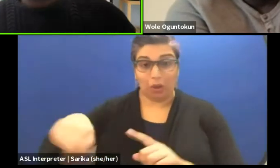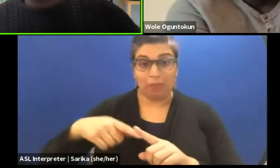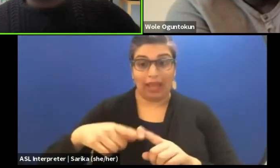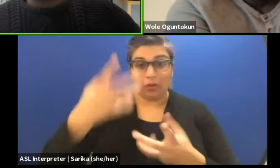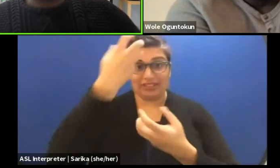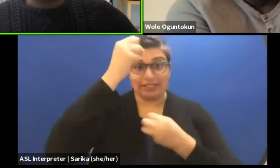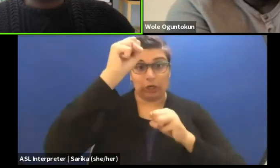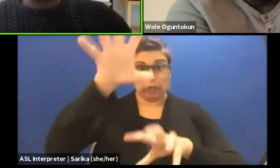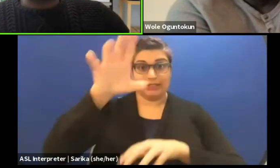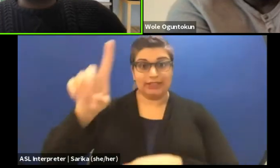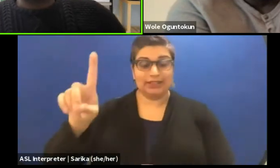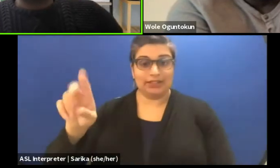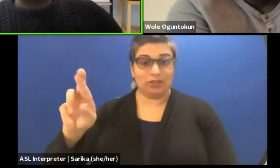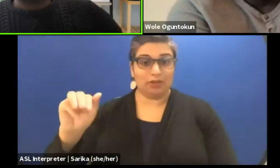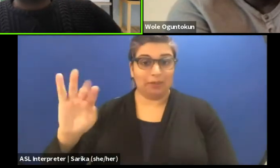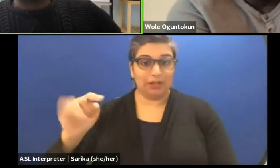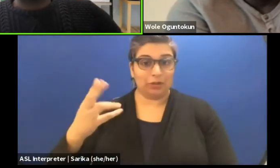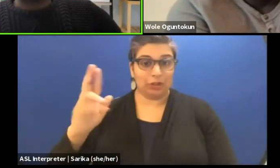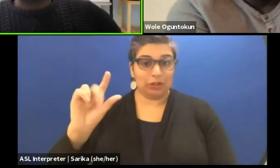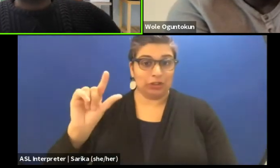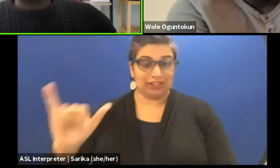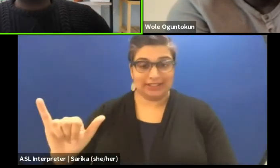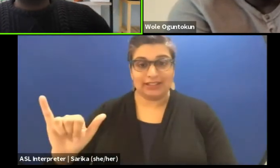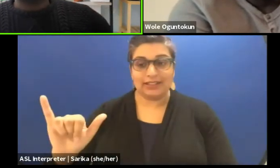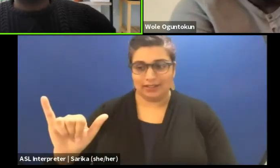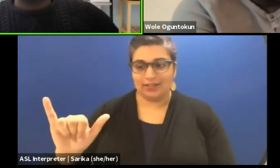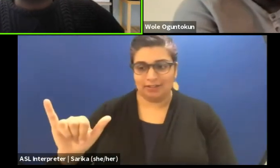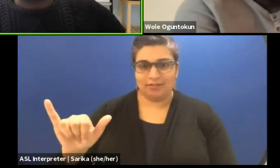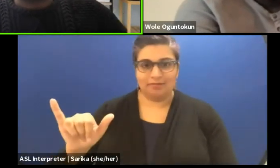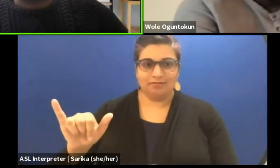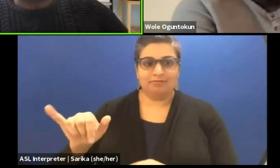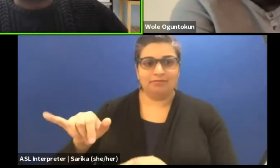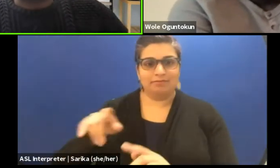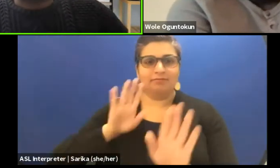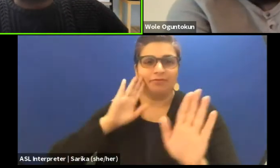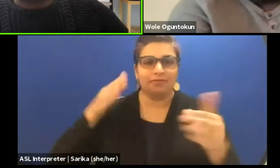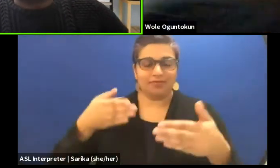"Theater makers in Conversation from Africa."